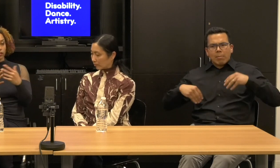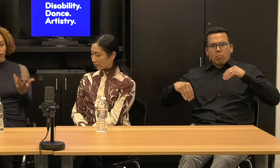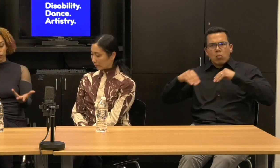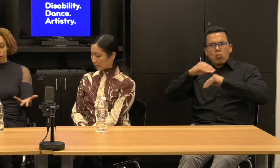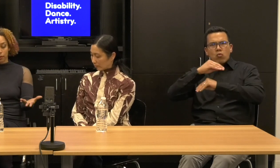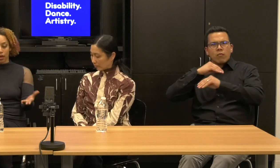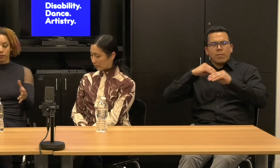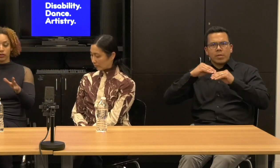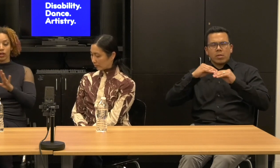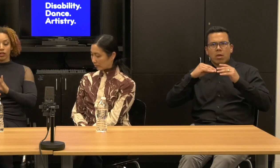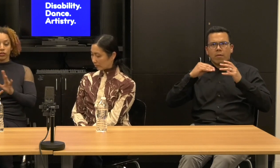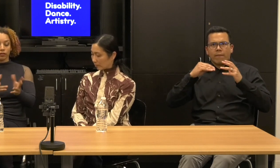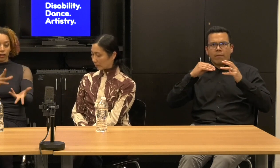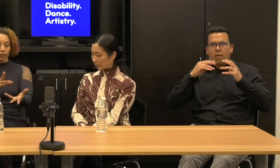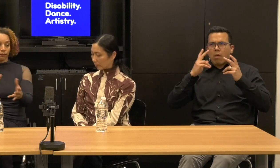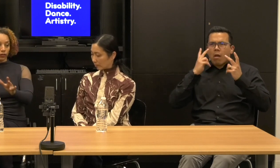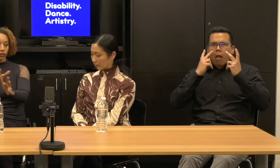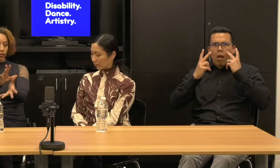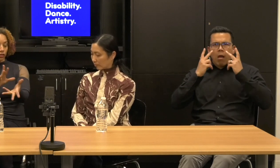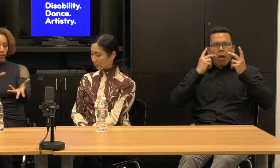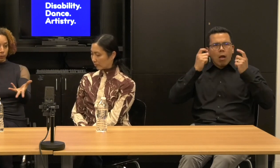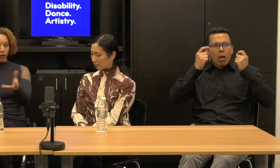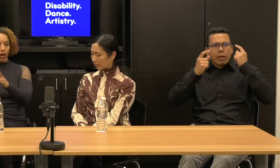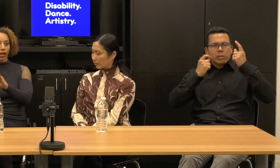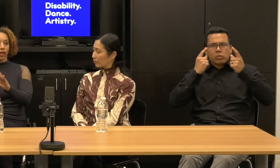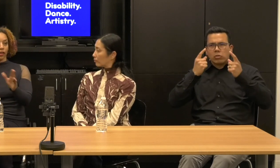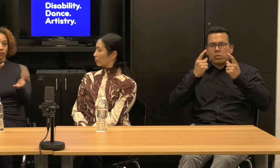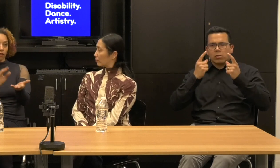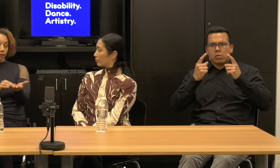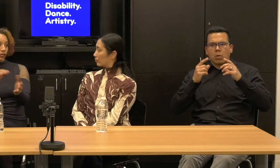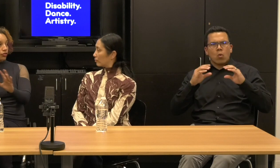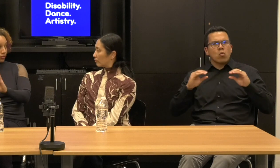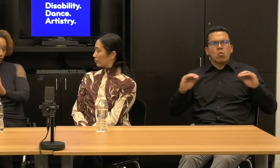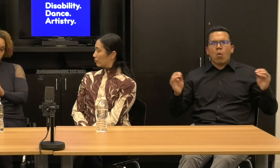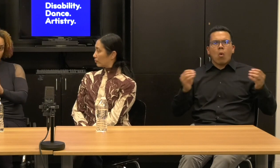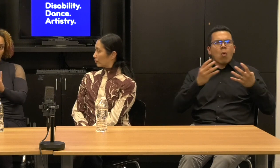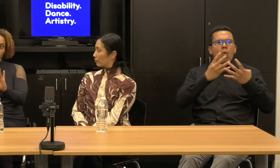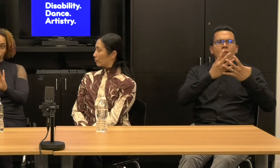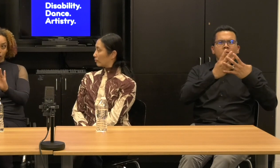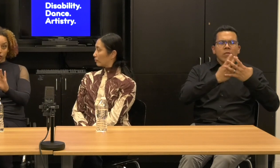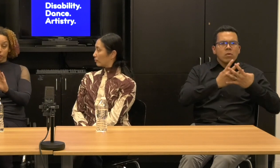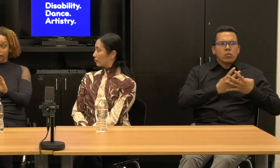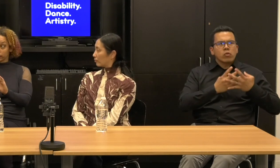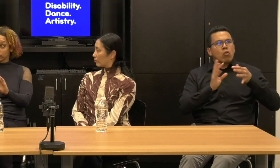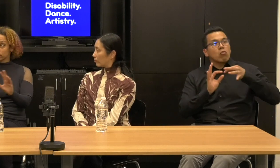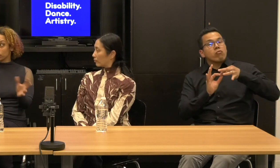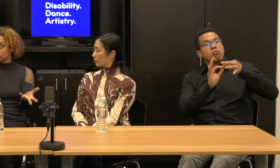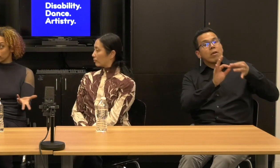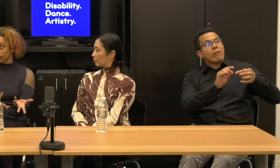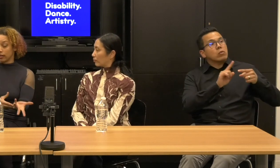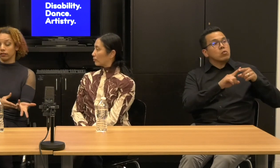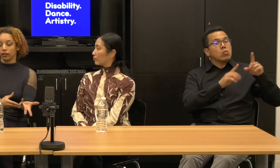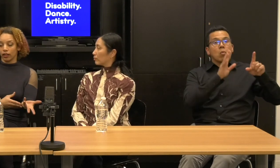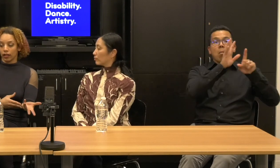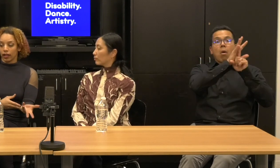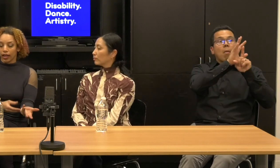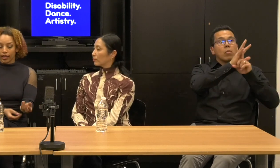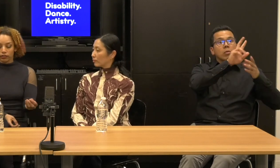and sensory impairment sort of unfiltered, by reference to mainstream dance practices, you can do that.